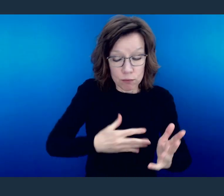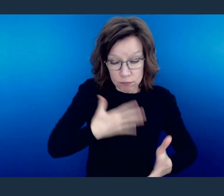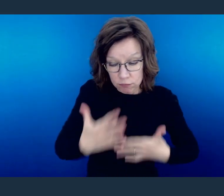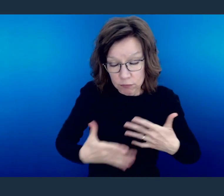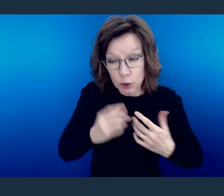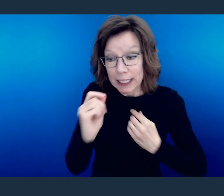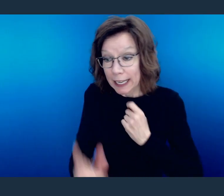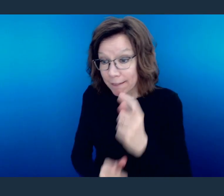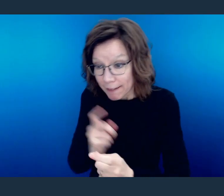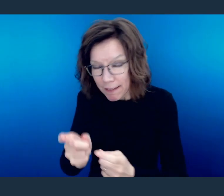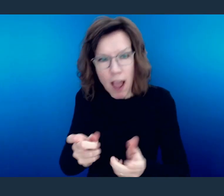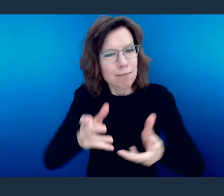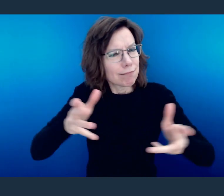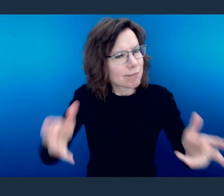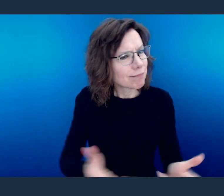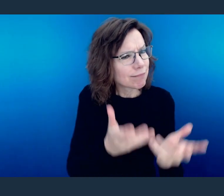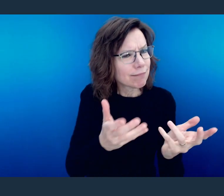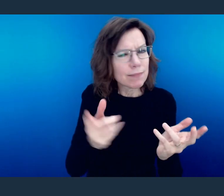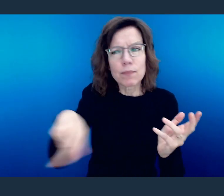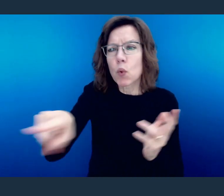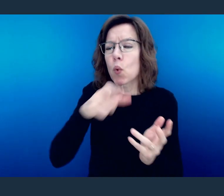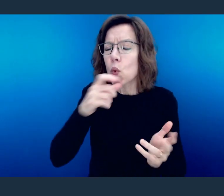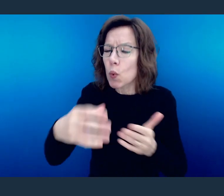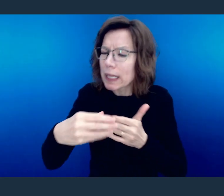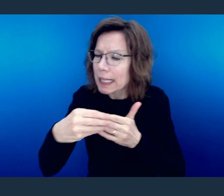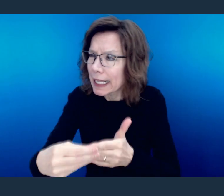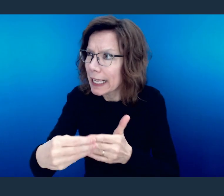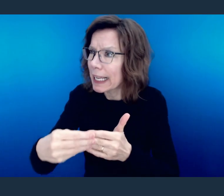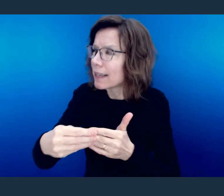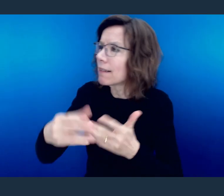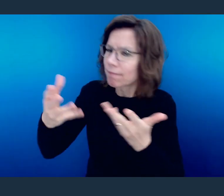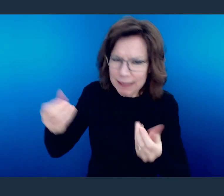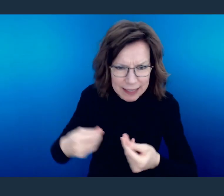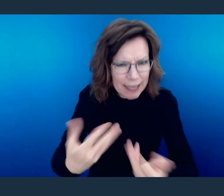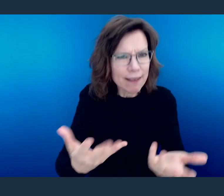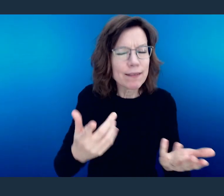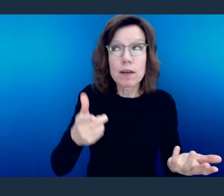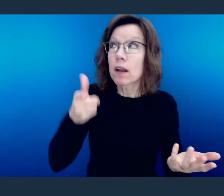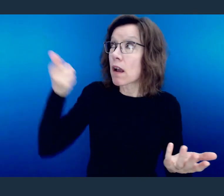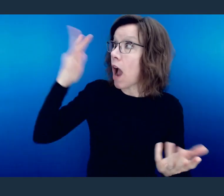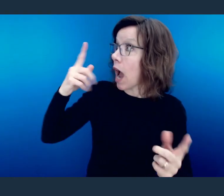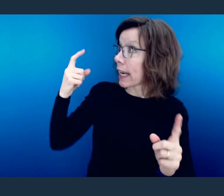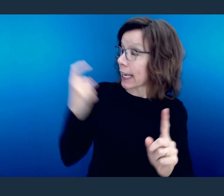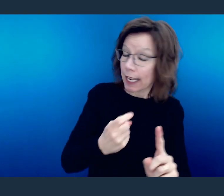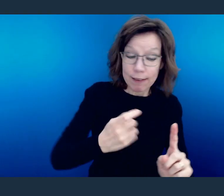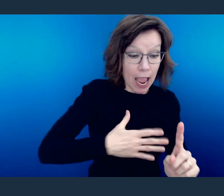who leads, with zeal; the one who does acts of mercy, with cheerfulness.